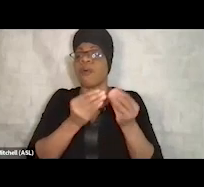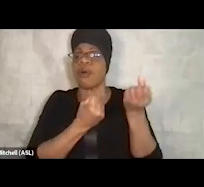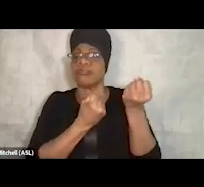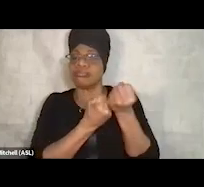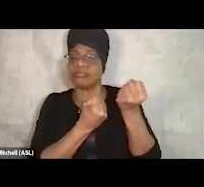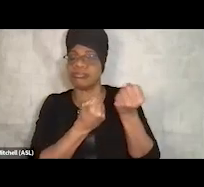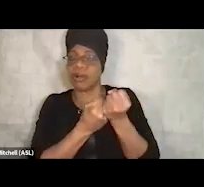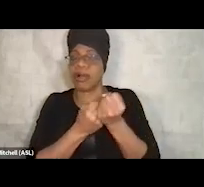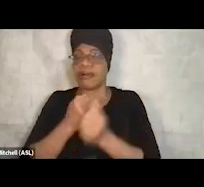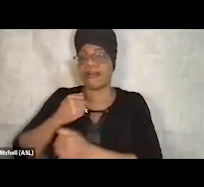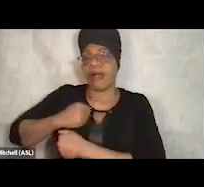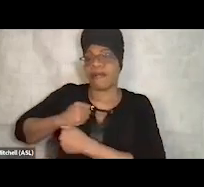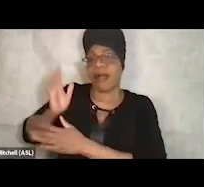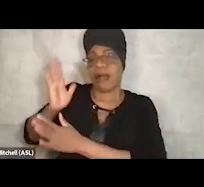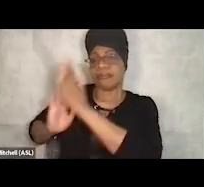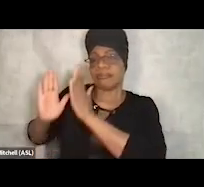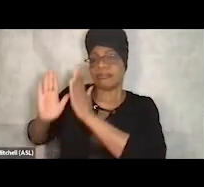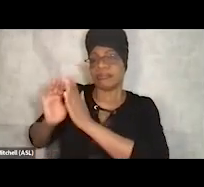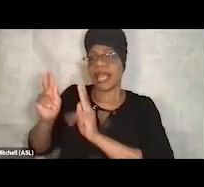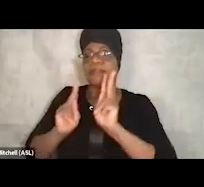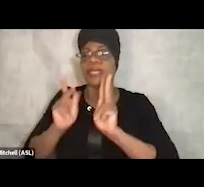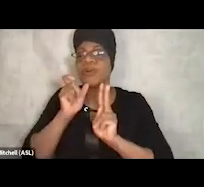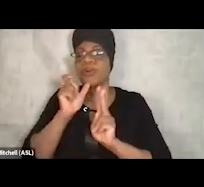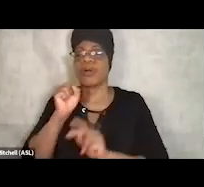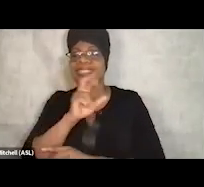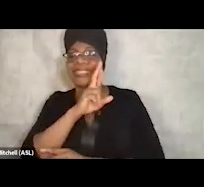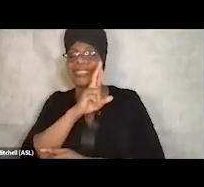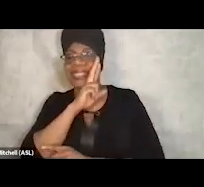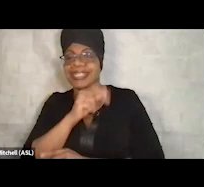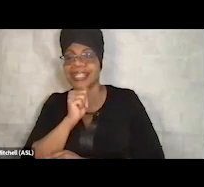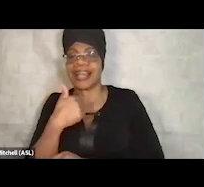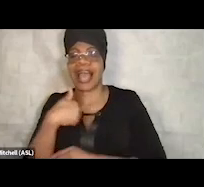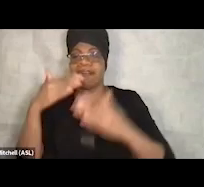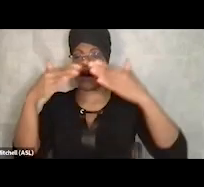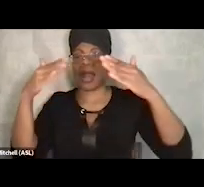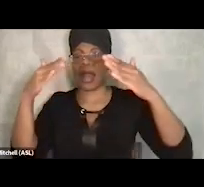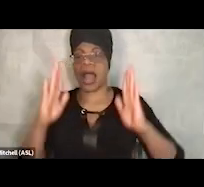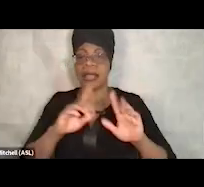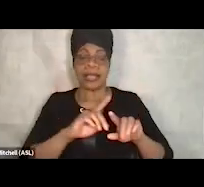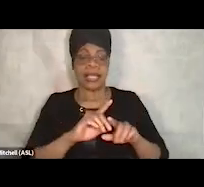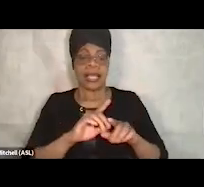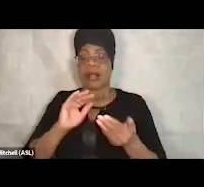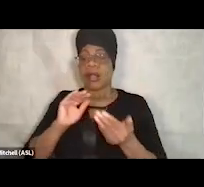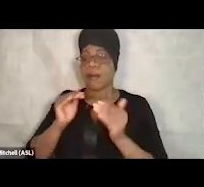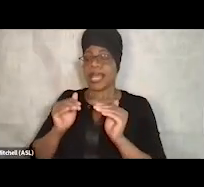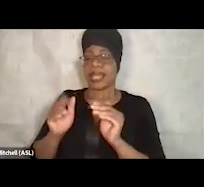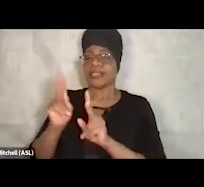and folks that are elderly unhoused, rather than unaccompanied adults who are chronic substance users.